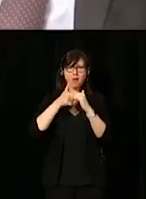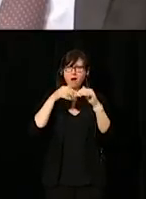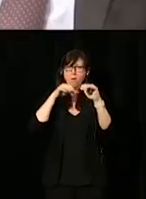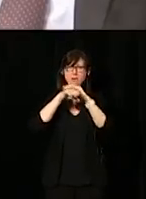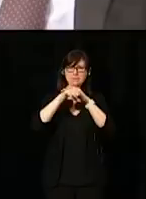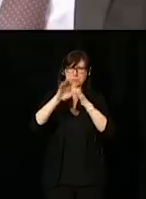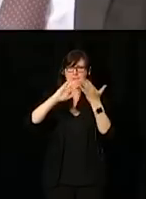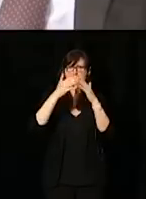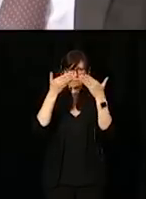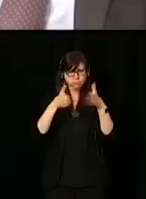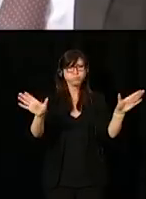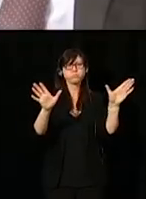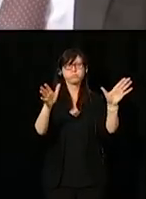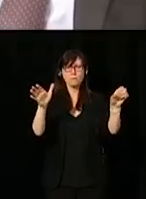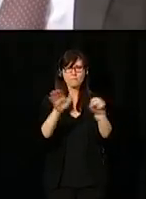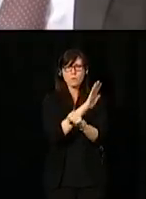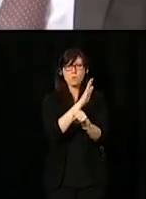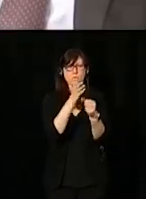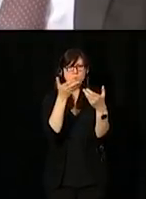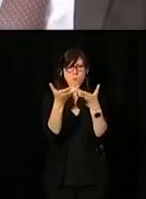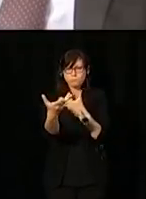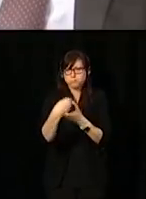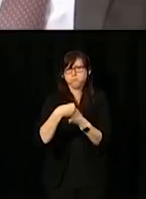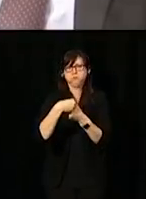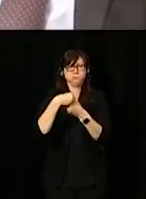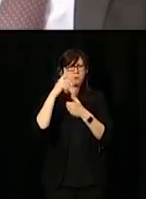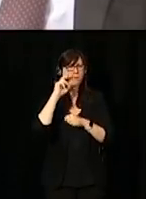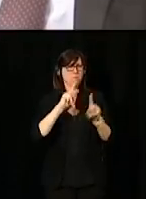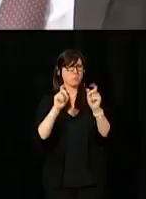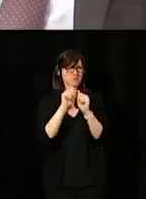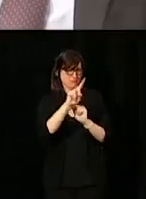and ensure full participation of all people with disabilities